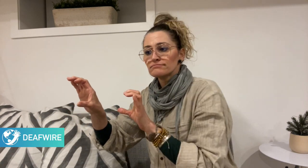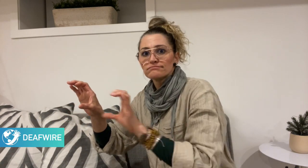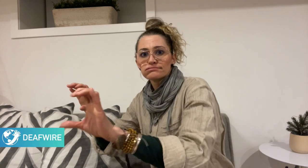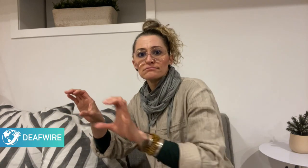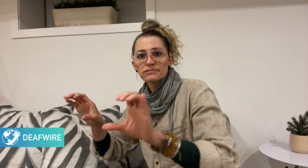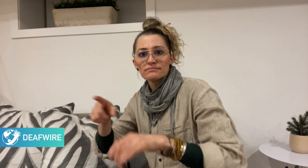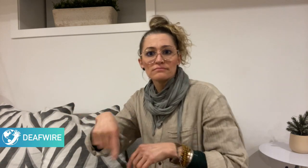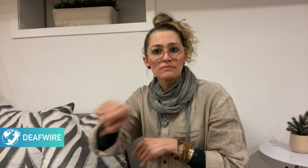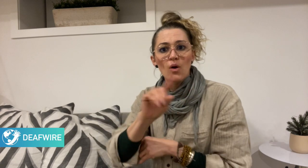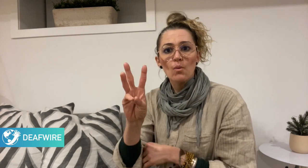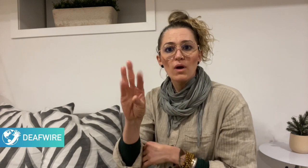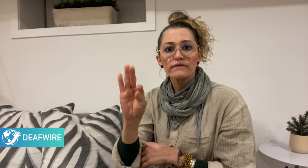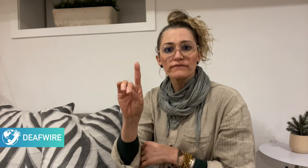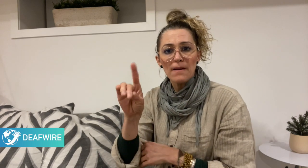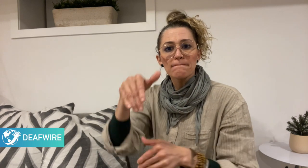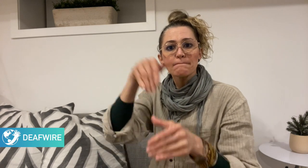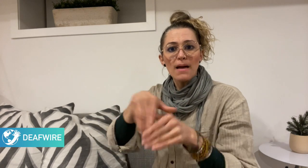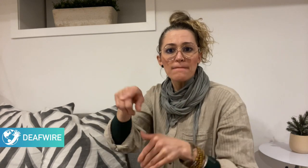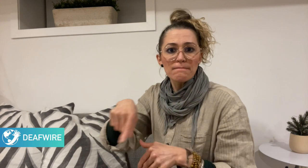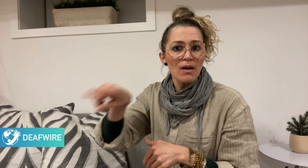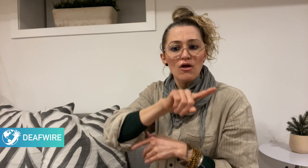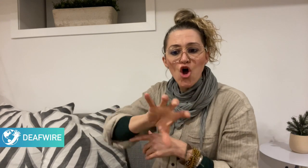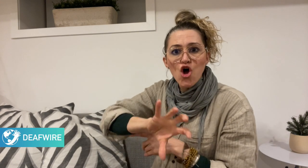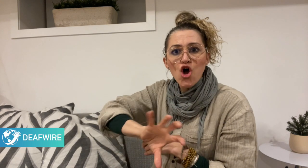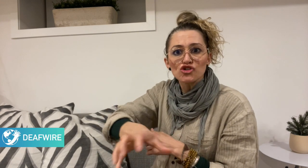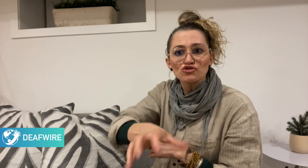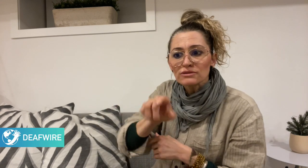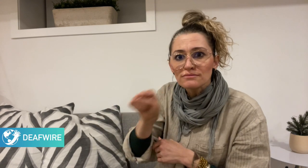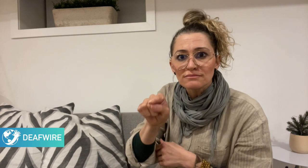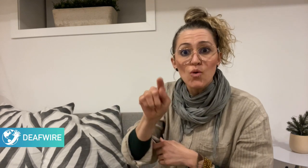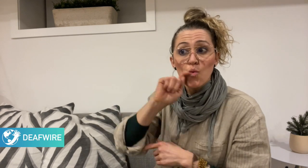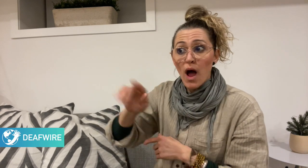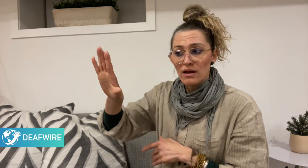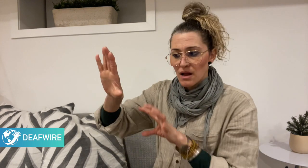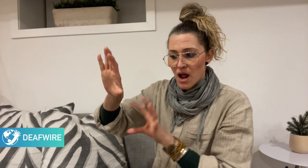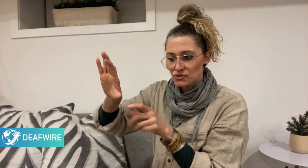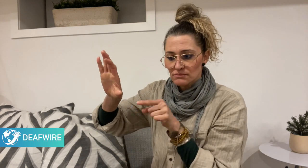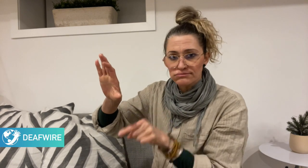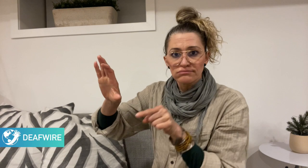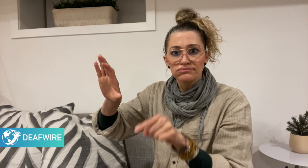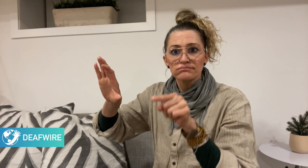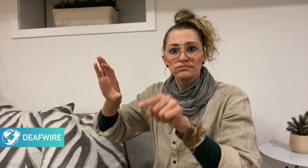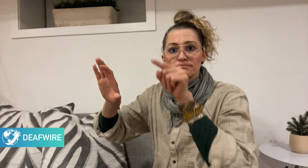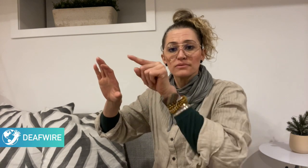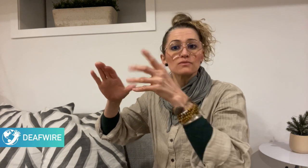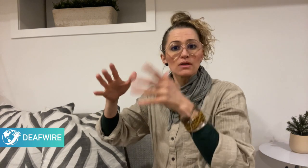in Ukraine. Part of the donations will go to other WFD members